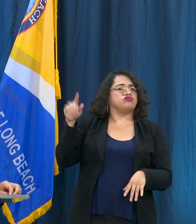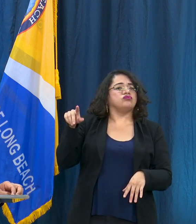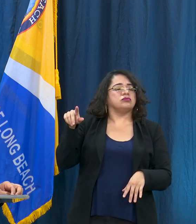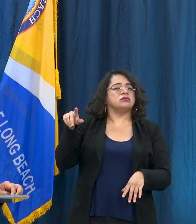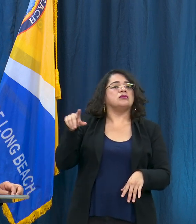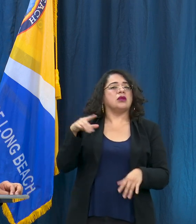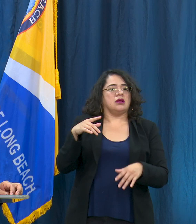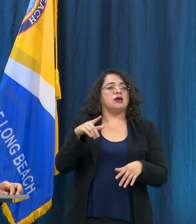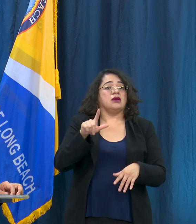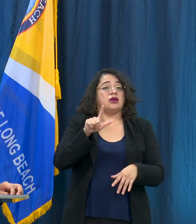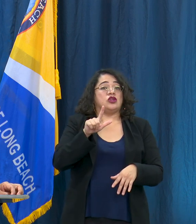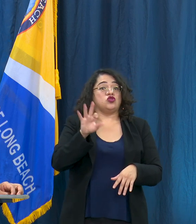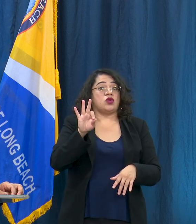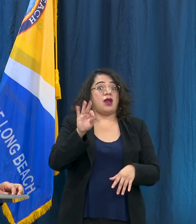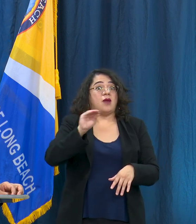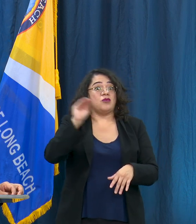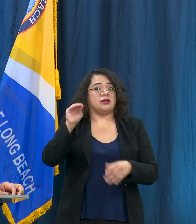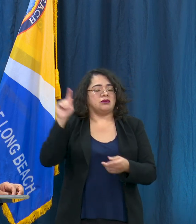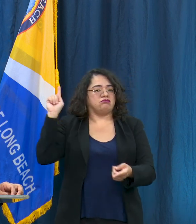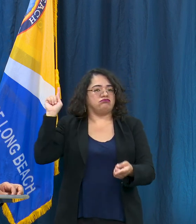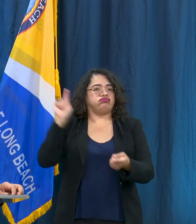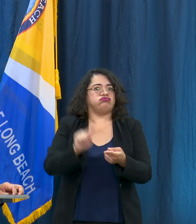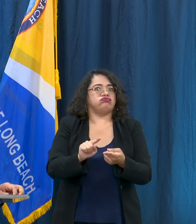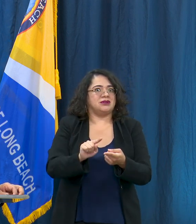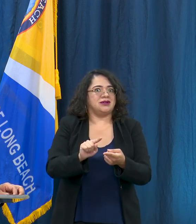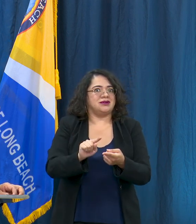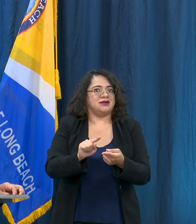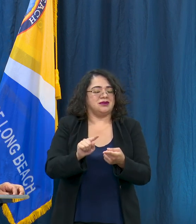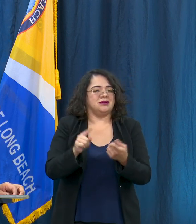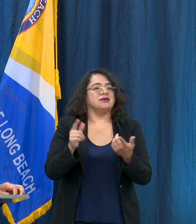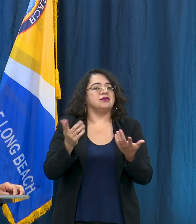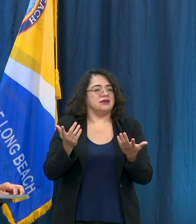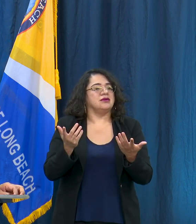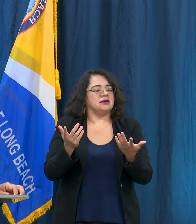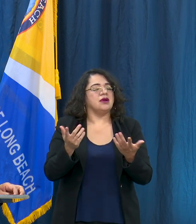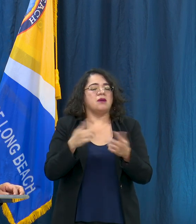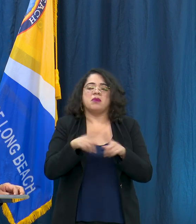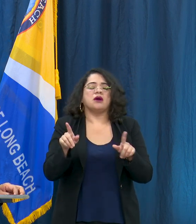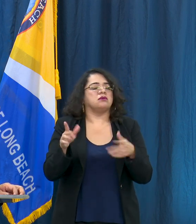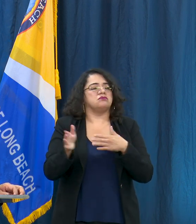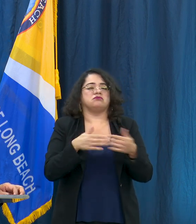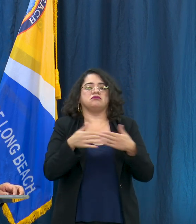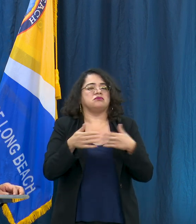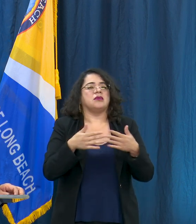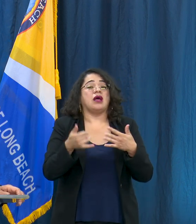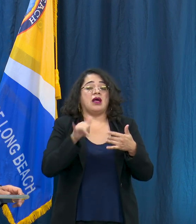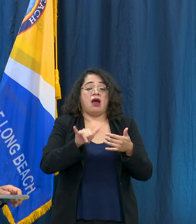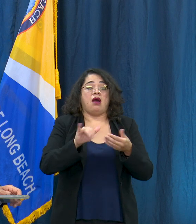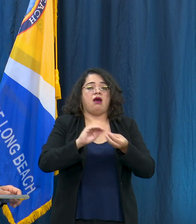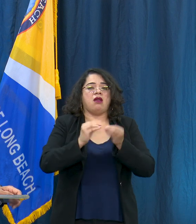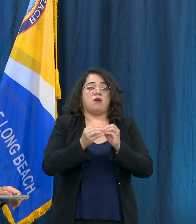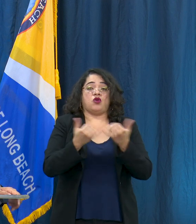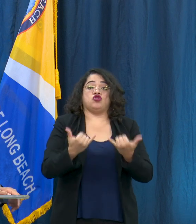29% decrease from the 2013 number but it's still concerning. We also want to